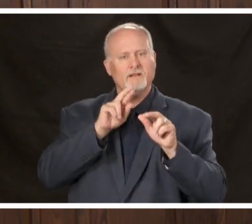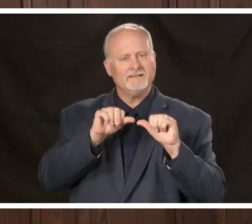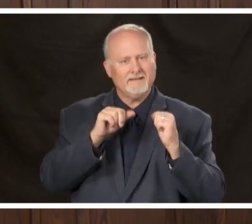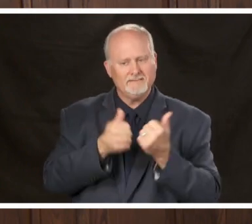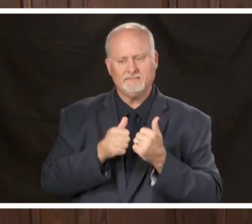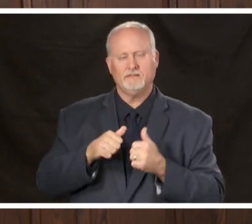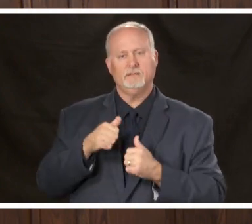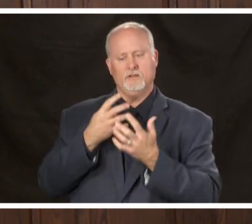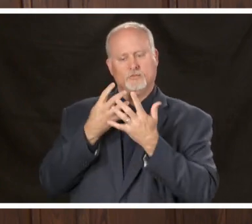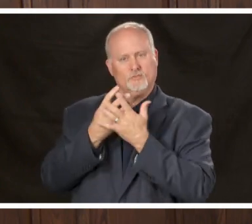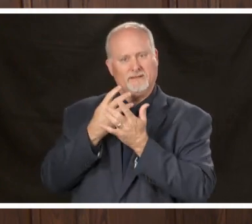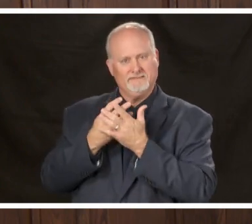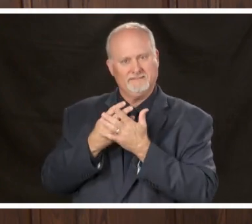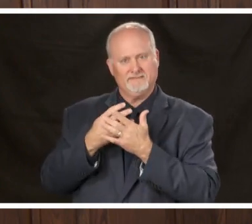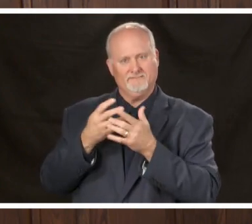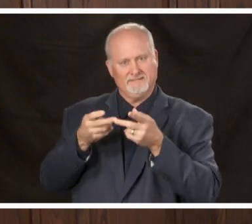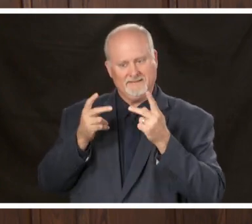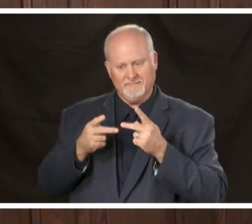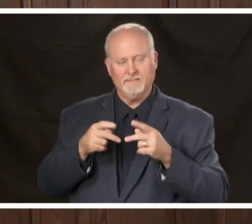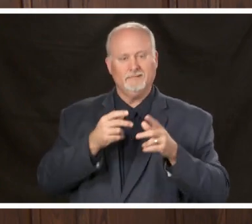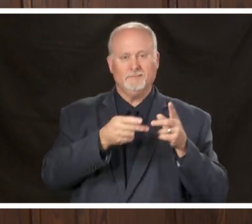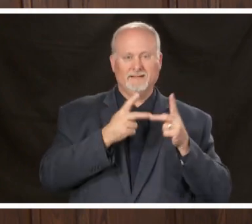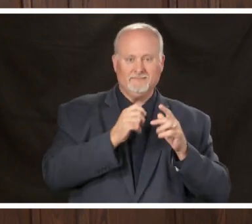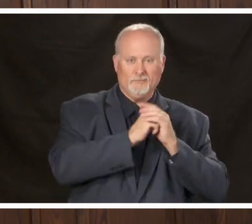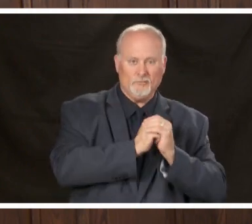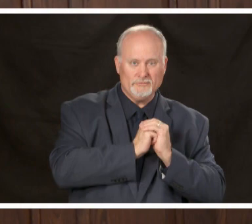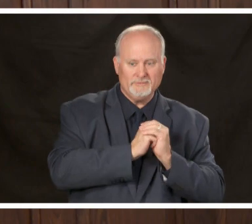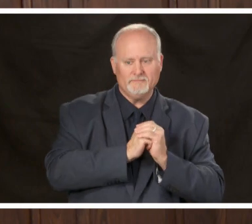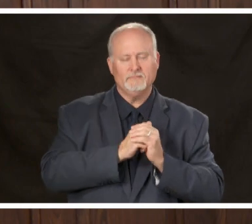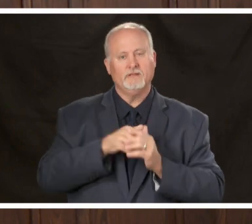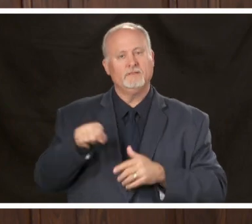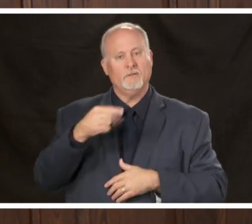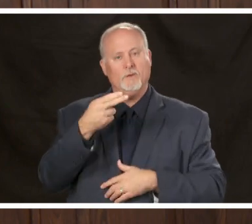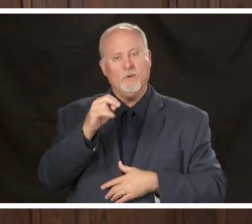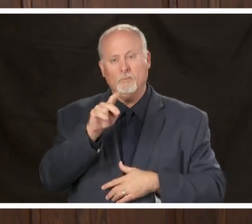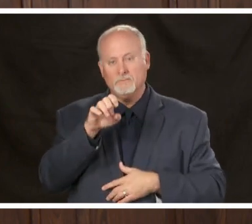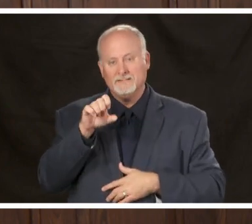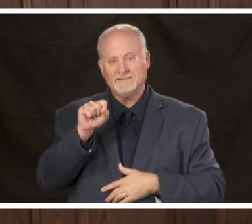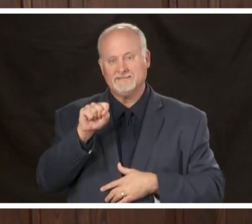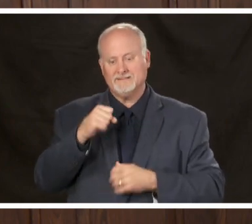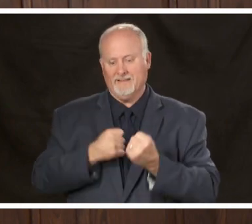facilities places of worship homelessness advocates and volunteer